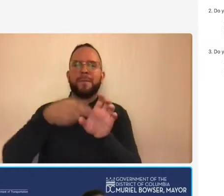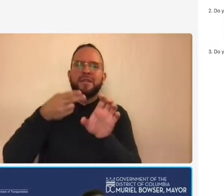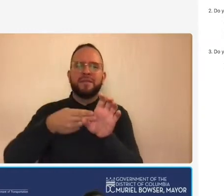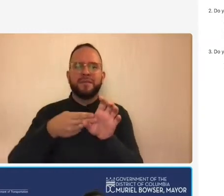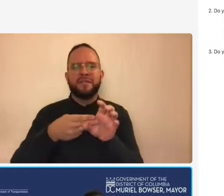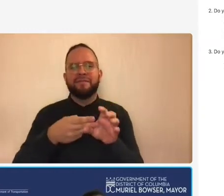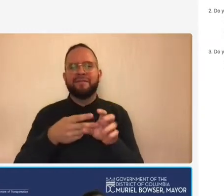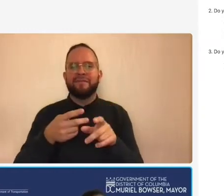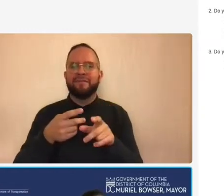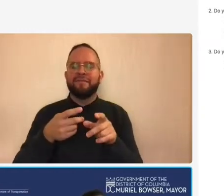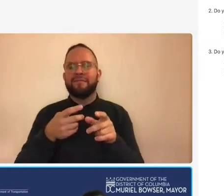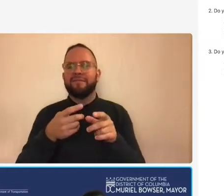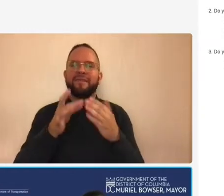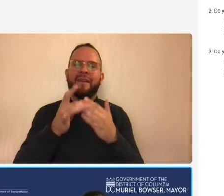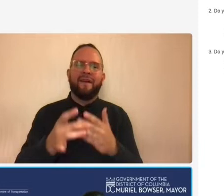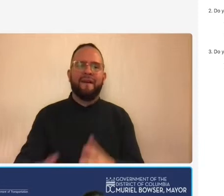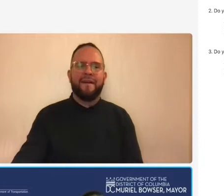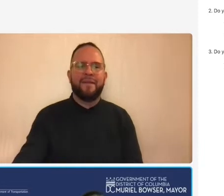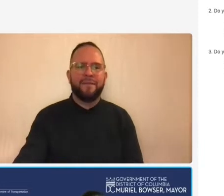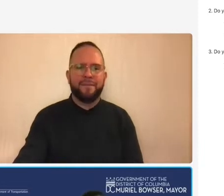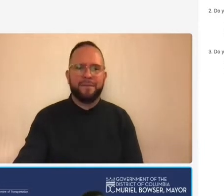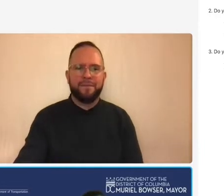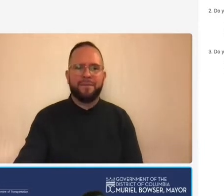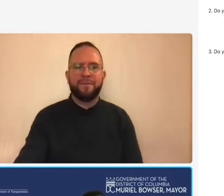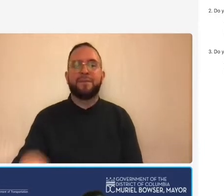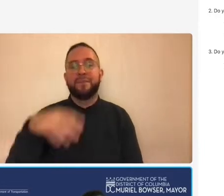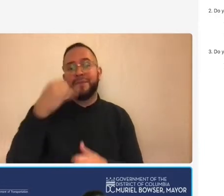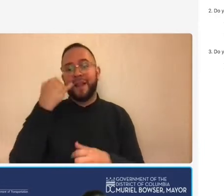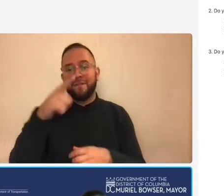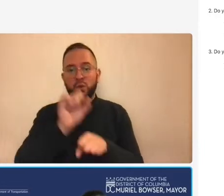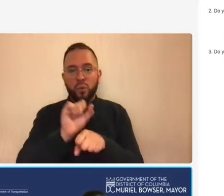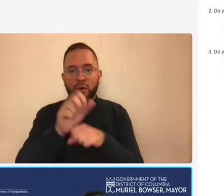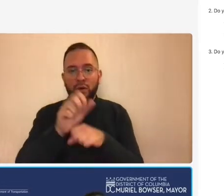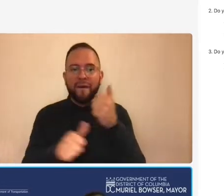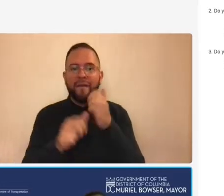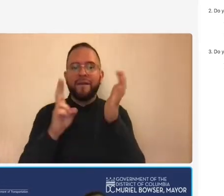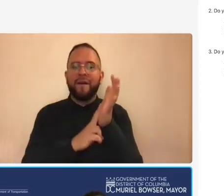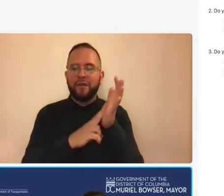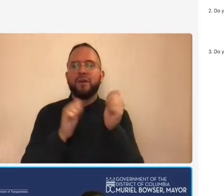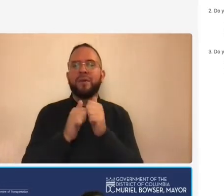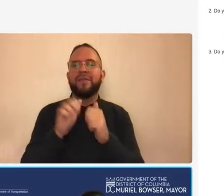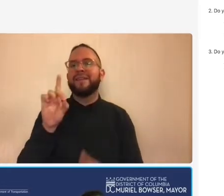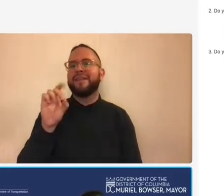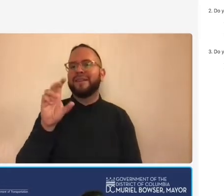so when you're working um under a contract uh with dda it's a good idea to understand